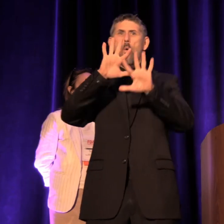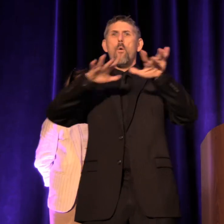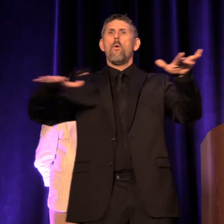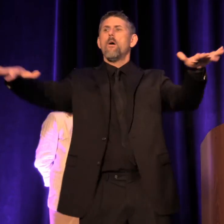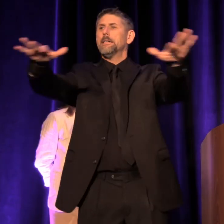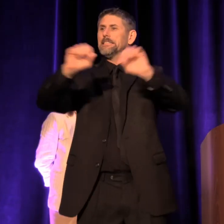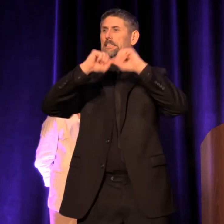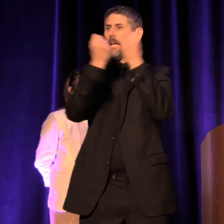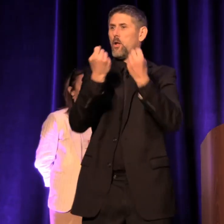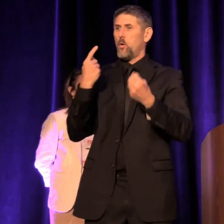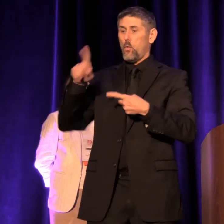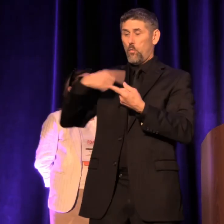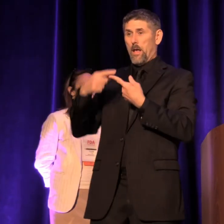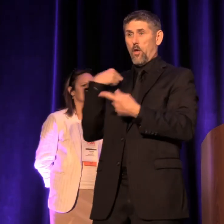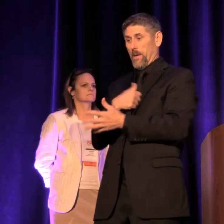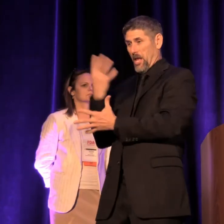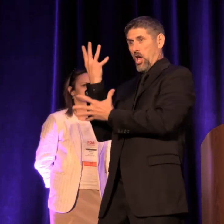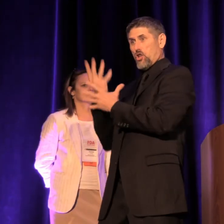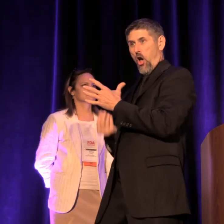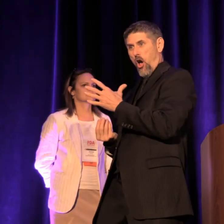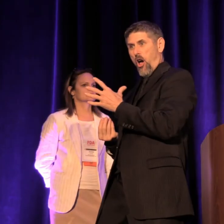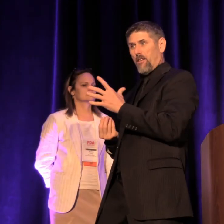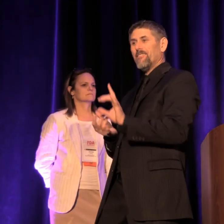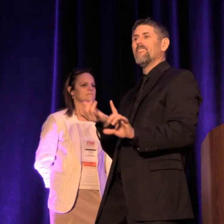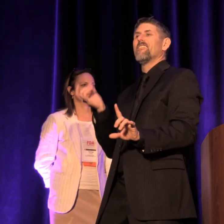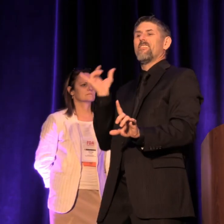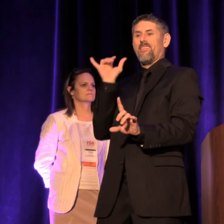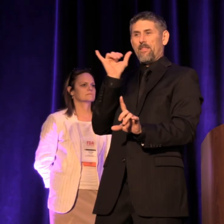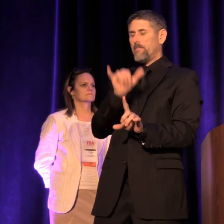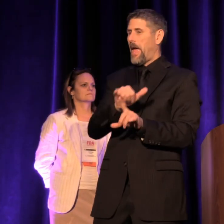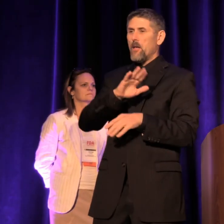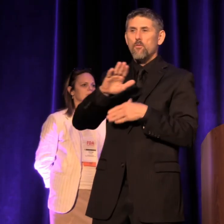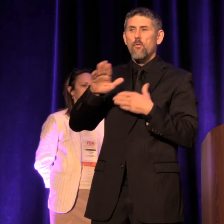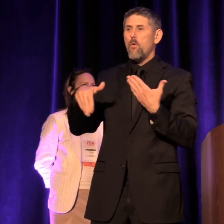When we are gone, that’s all that stays."